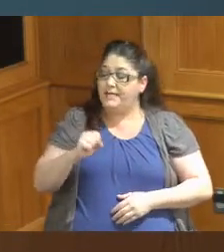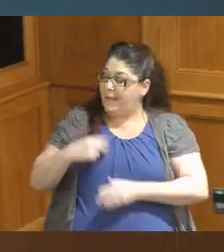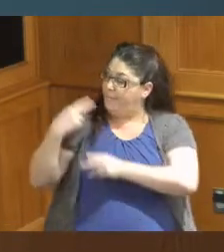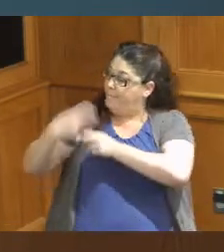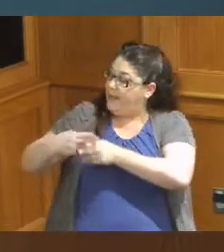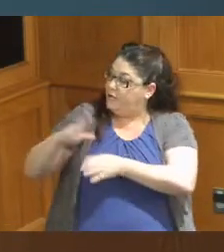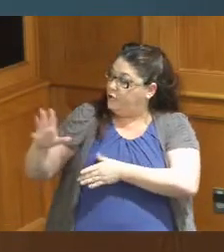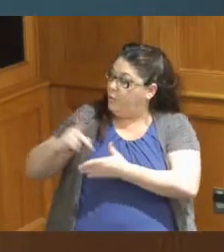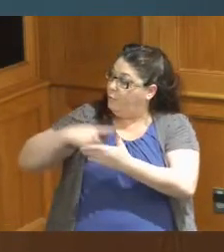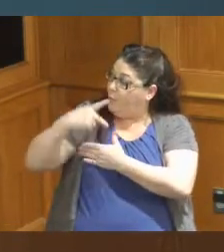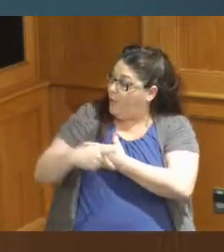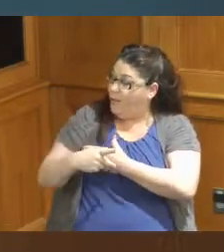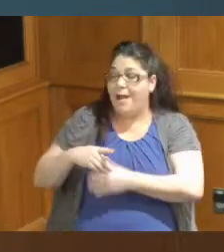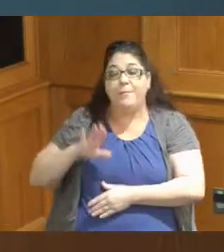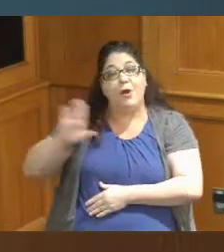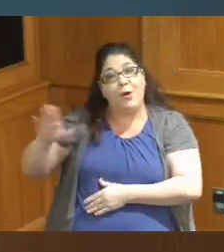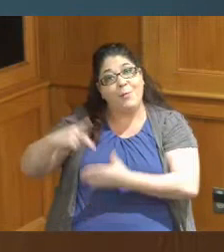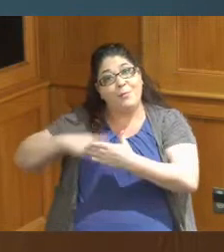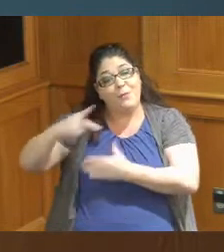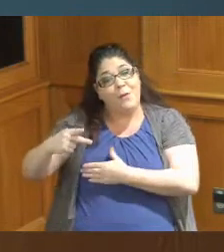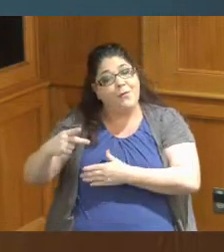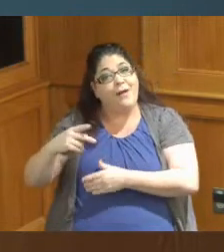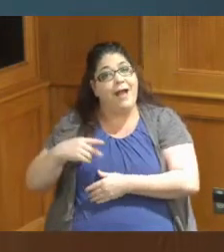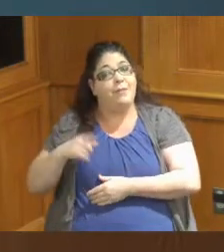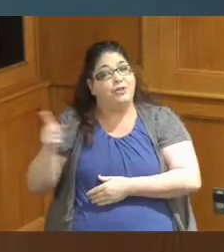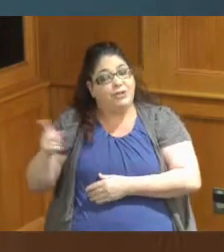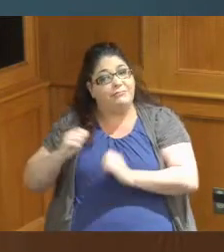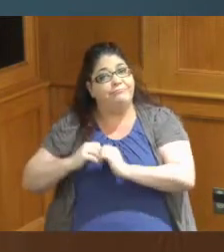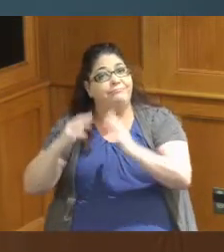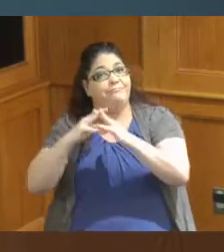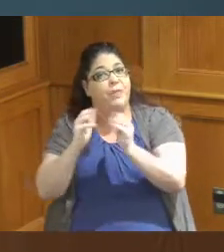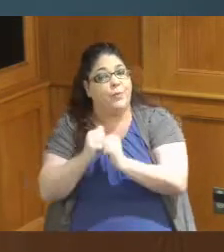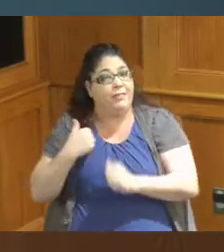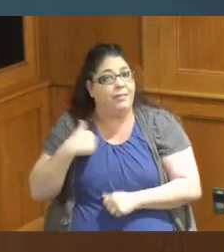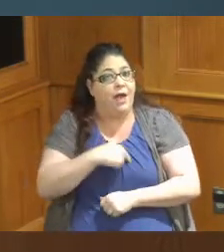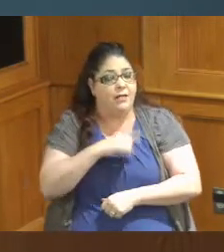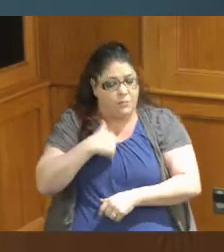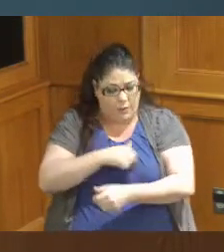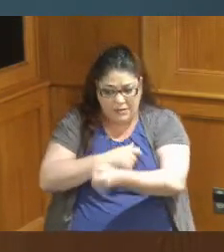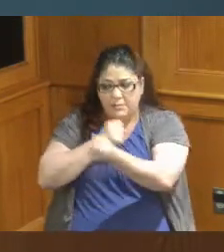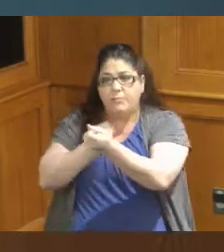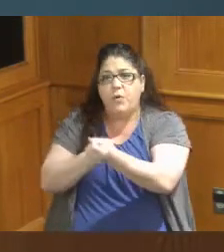Commissioner Dumas program that she initiated with us and we support it we're trying to get